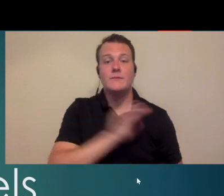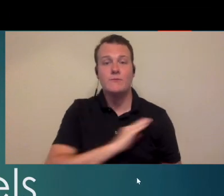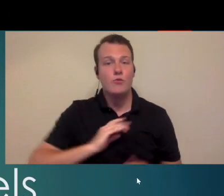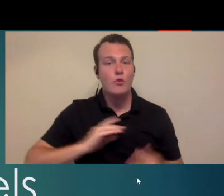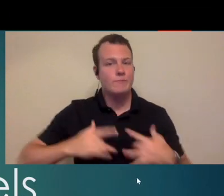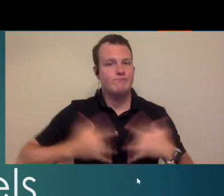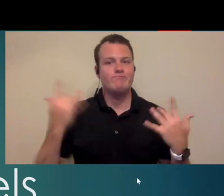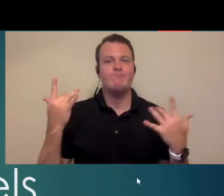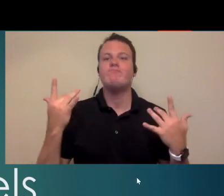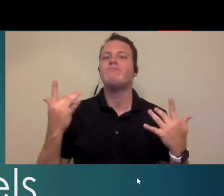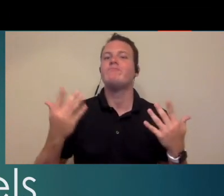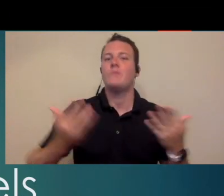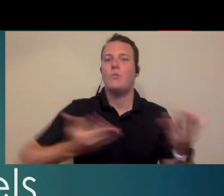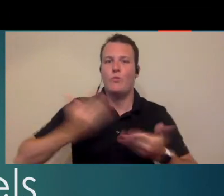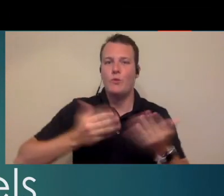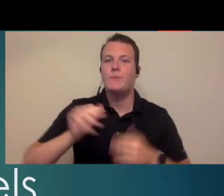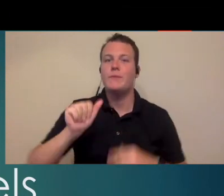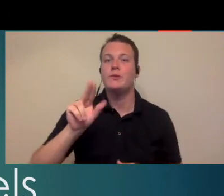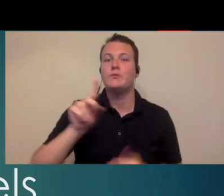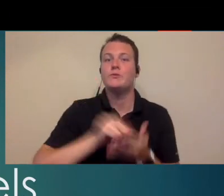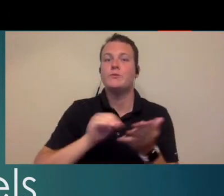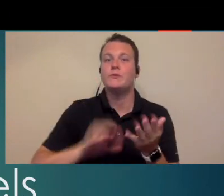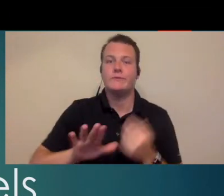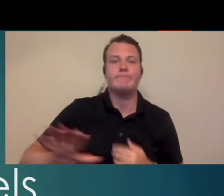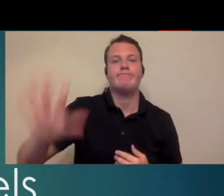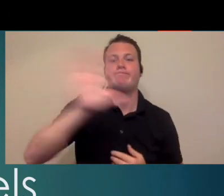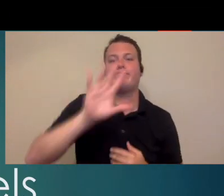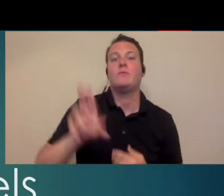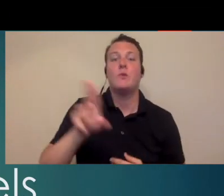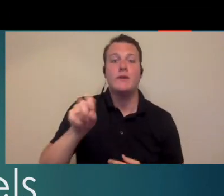am excited for the opportunity to welcome AUD students from programs